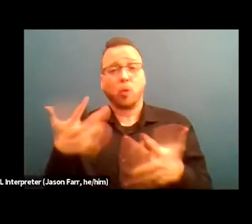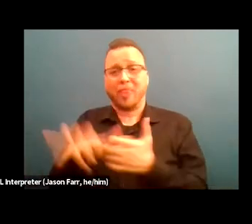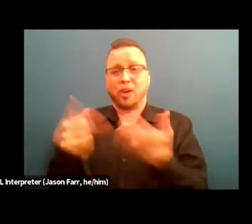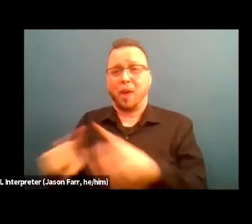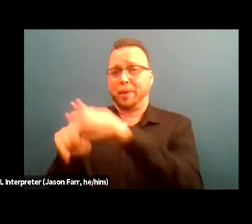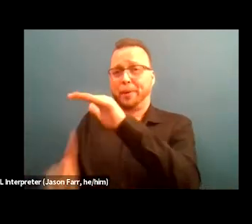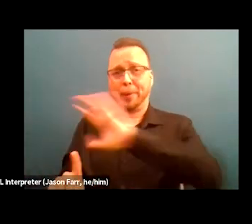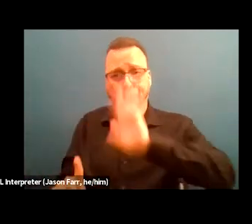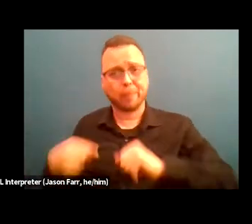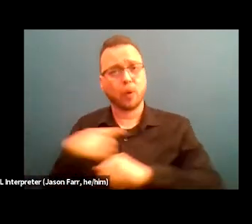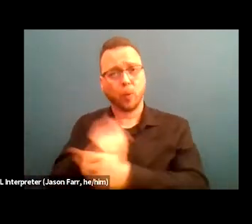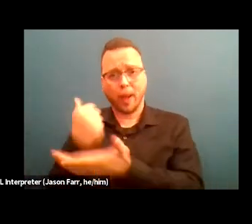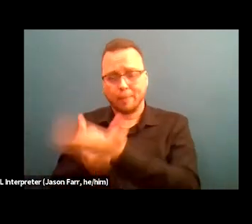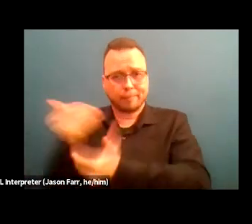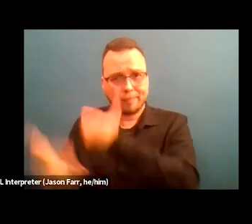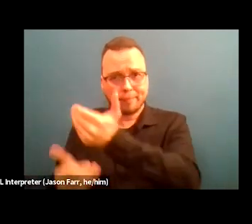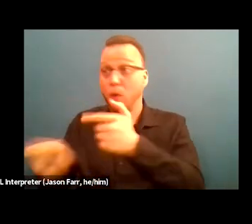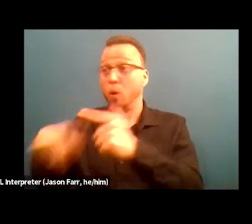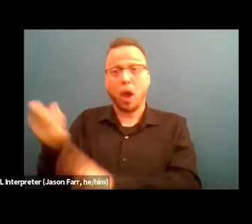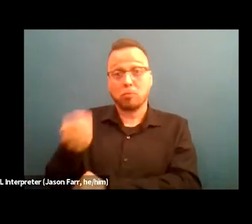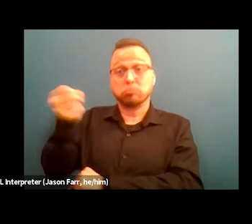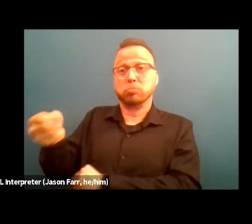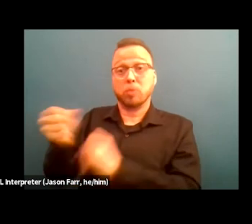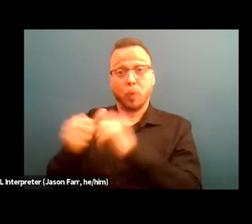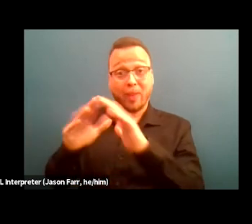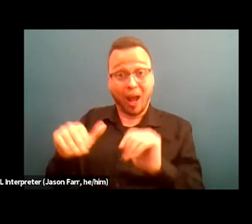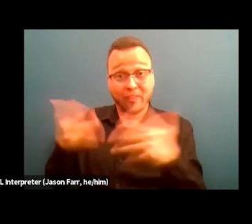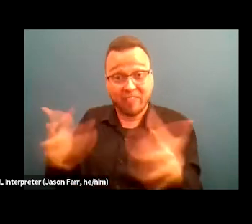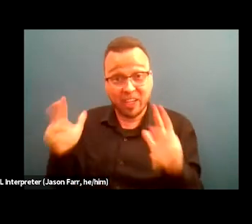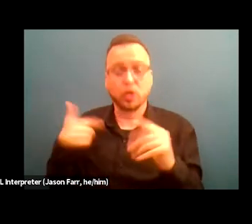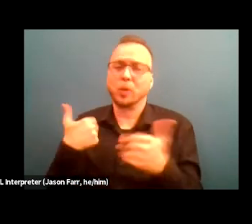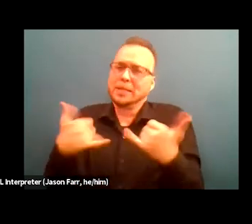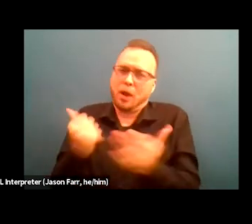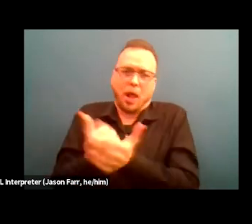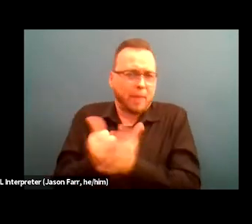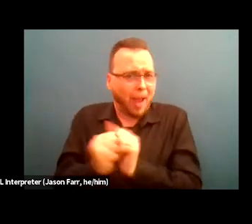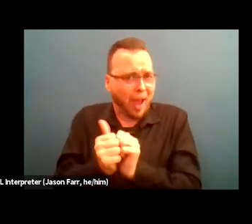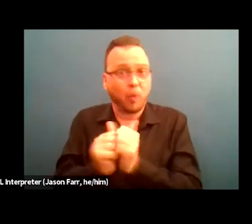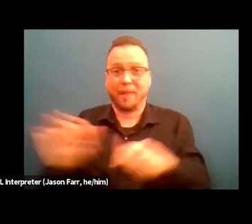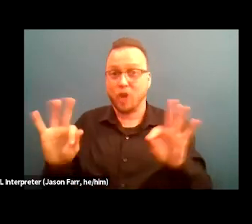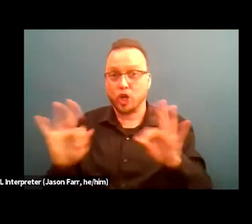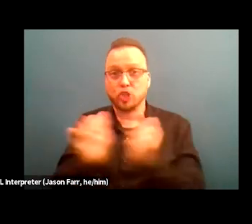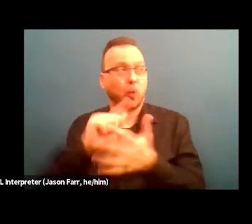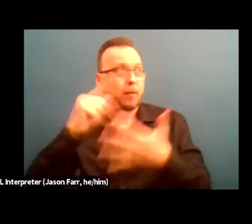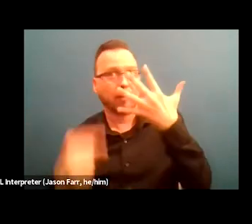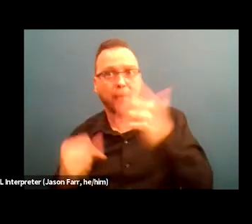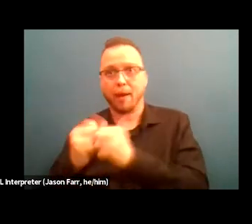Even once they get housed, we're helping them with furniture. We're helping them again, get engaged with their community,